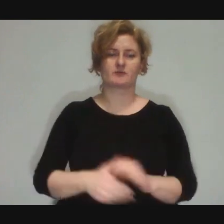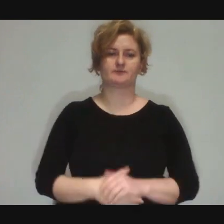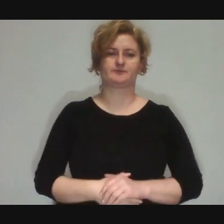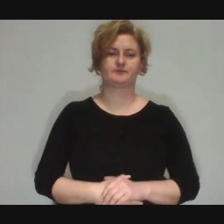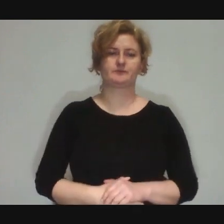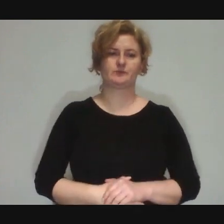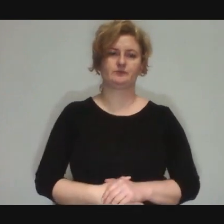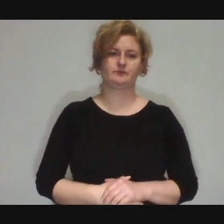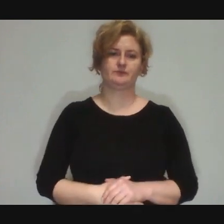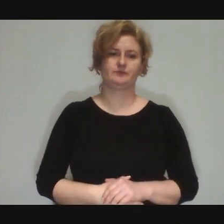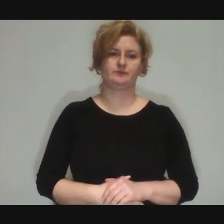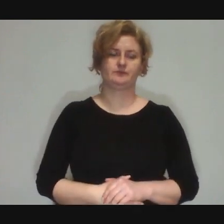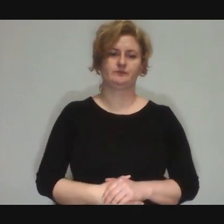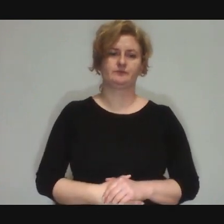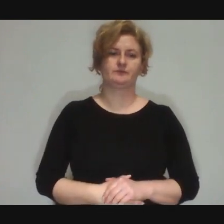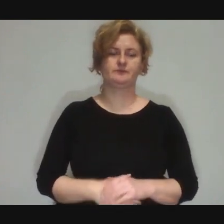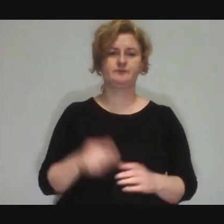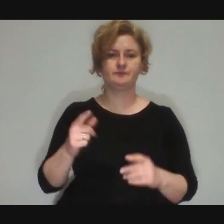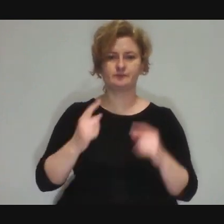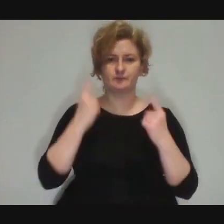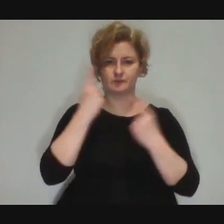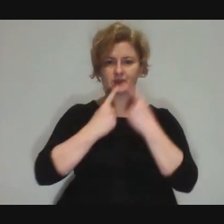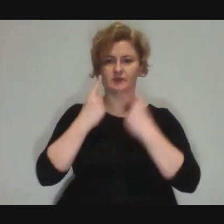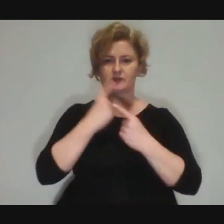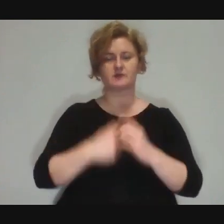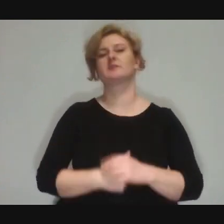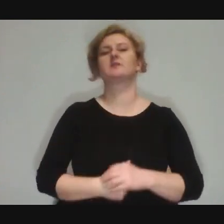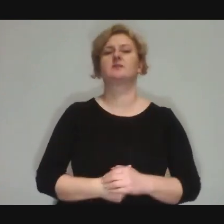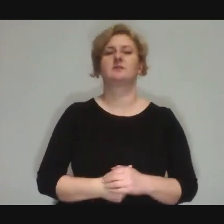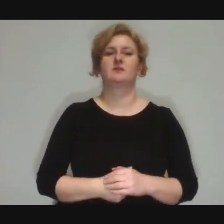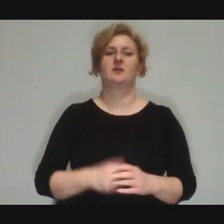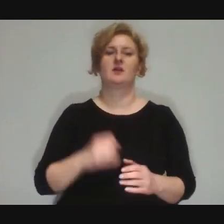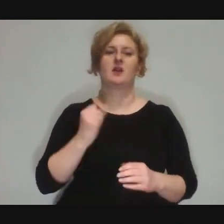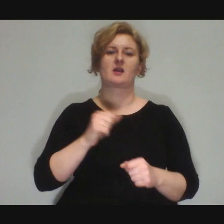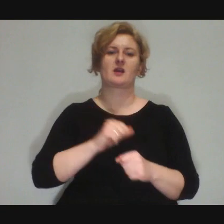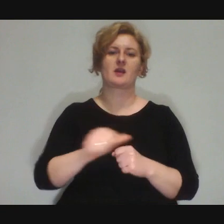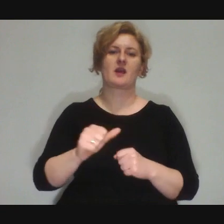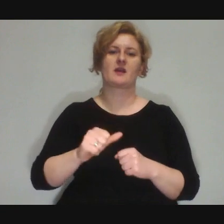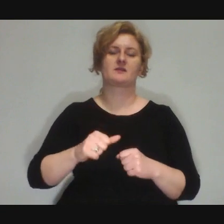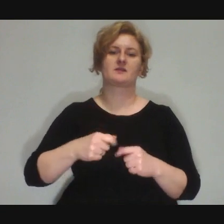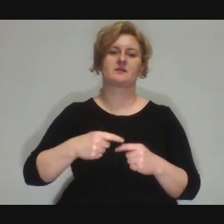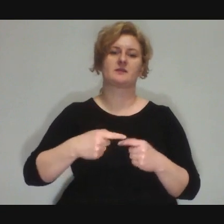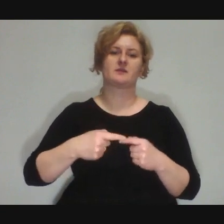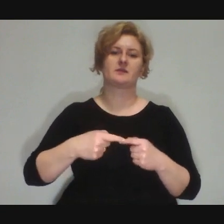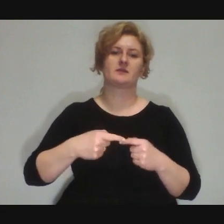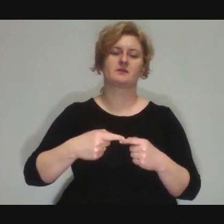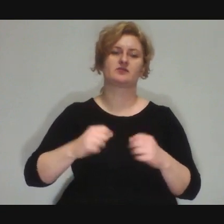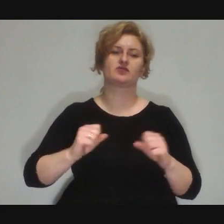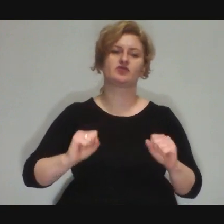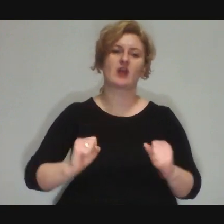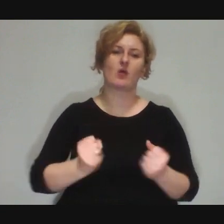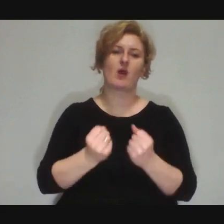Dominika: What are the upcoming circus-animation activities in your opinion?